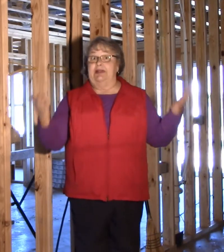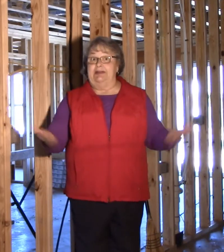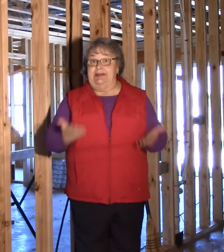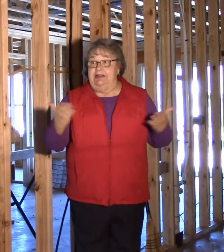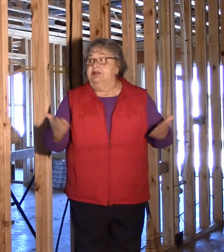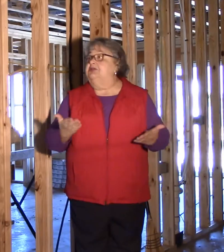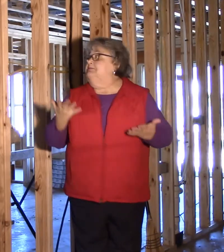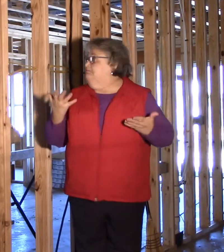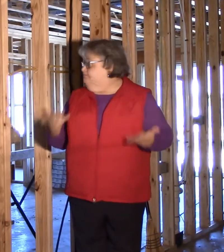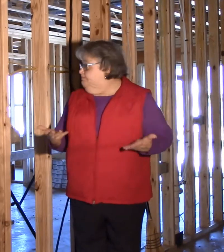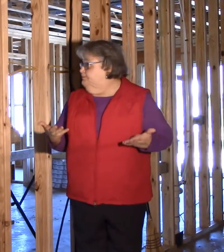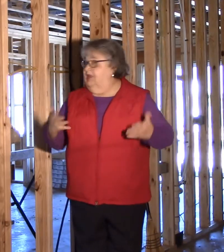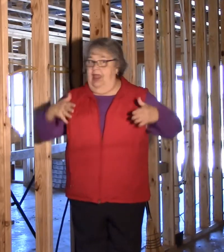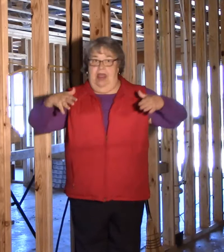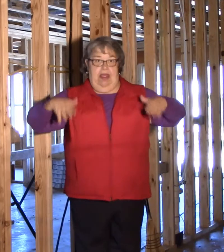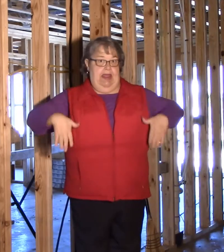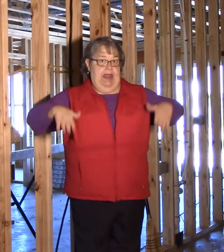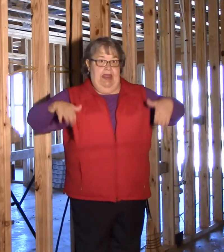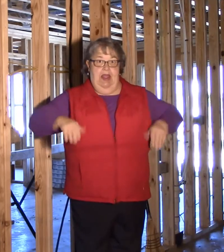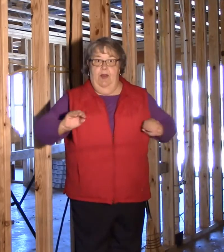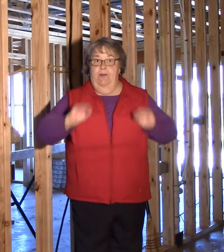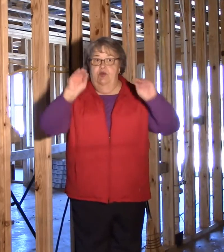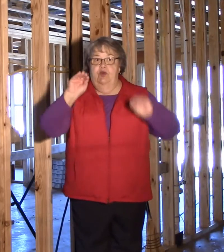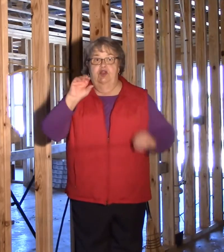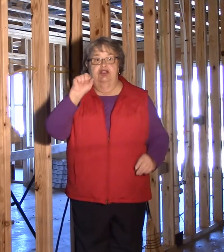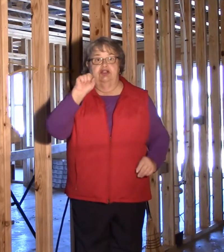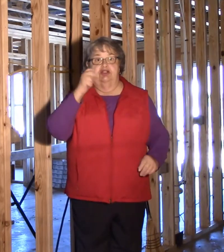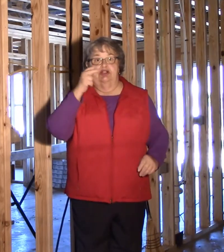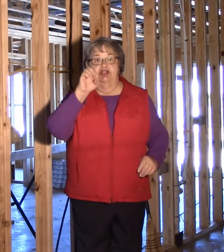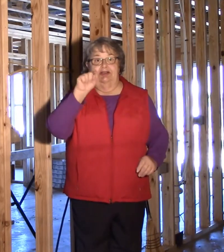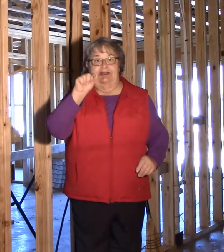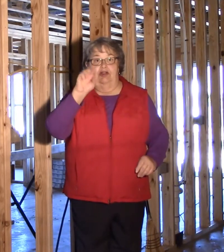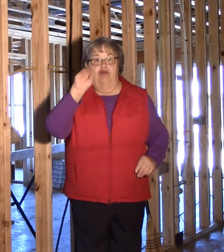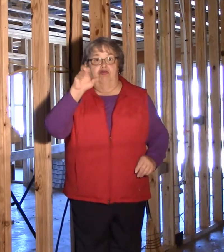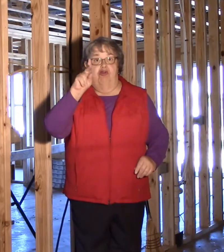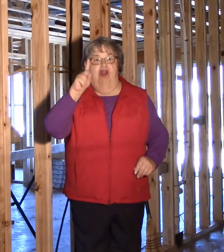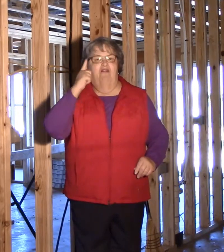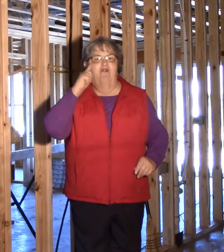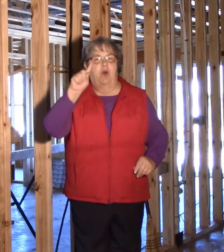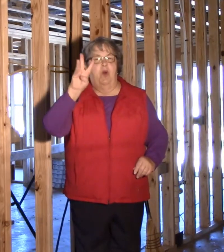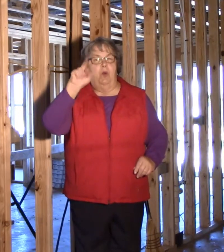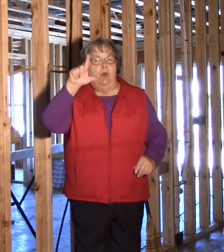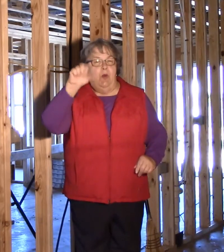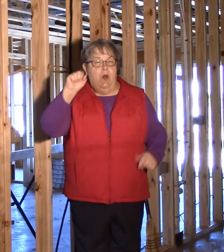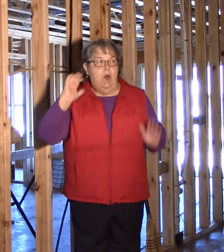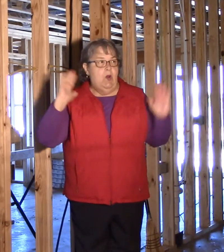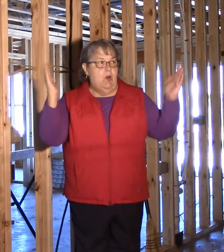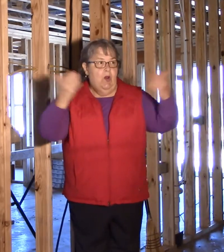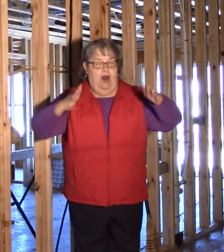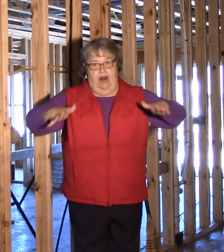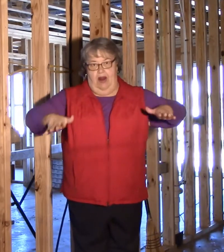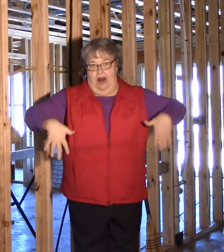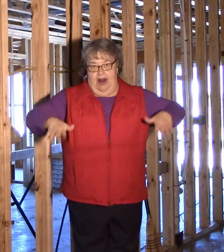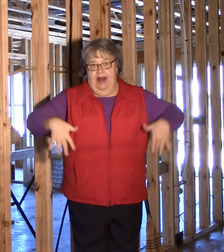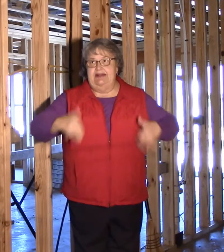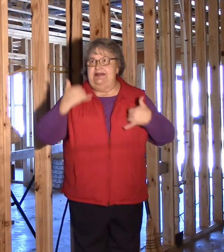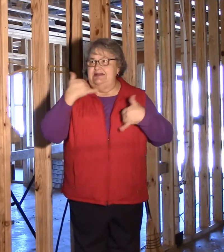So what is up? The sheetrocks for walls aren't up yet.